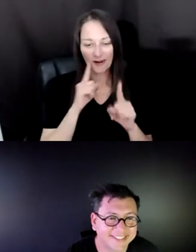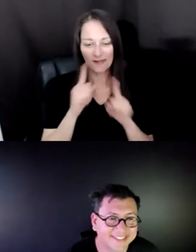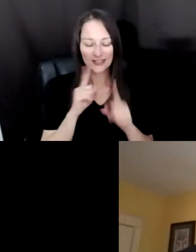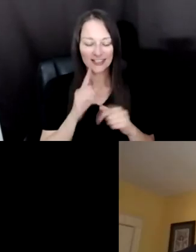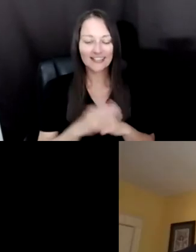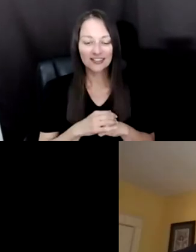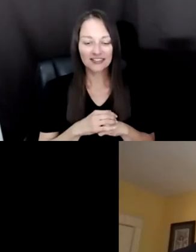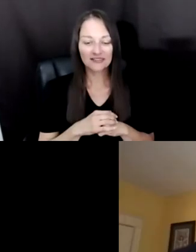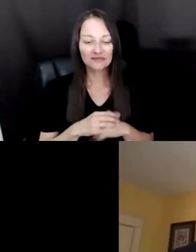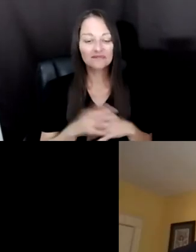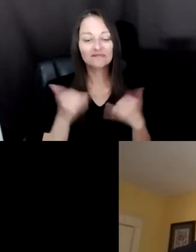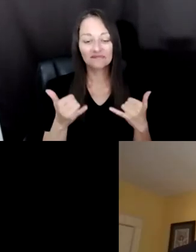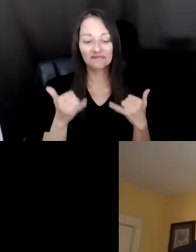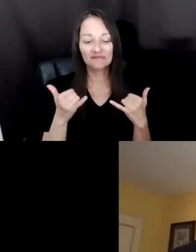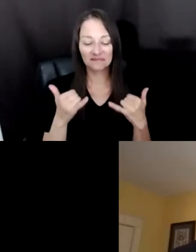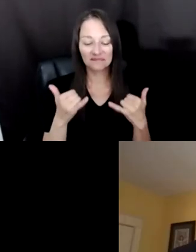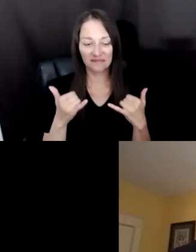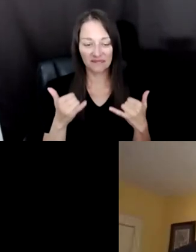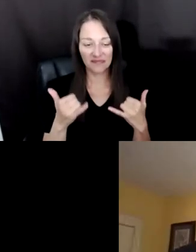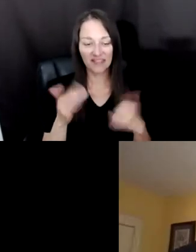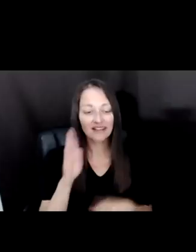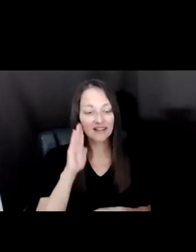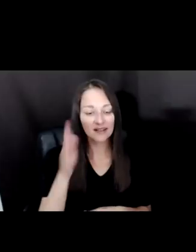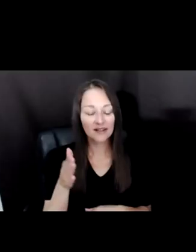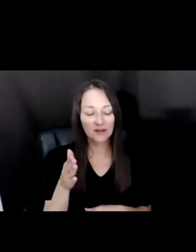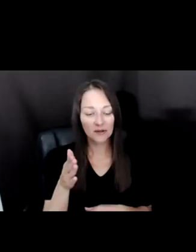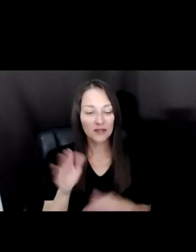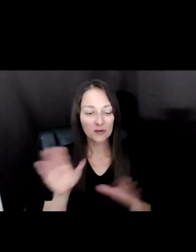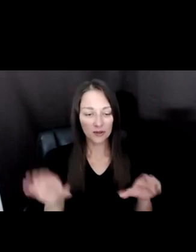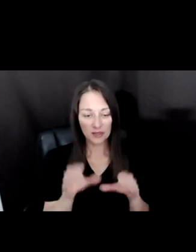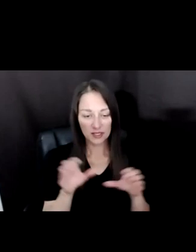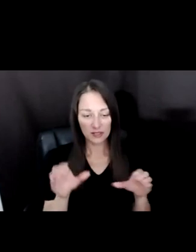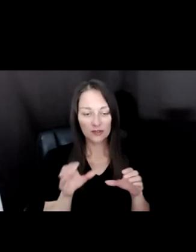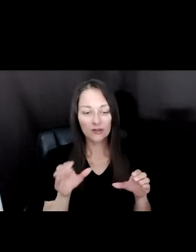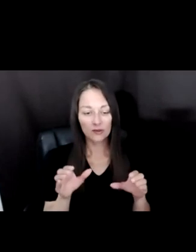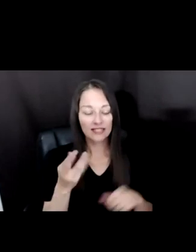TO TRANSITION NOW. WE'RE GOING TO BE TALKING, DOING SOME RESOURCE TALKING ABOUT RESOURCES